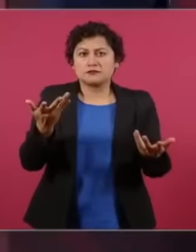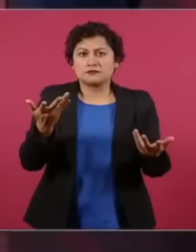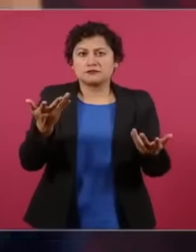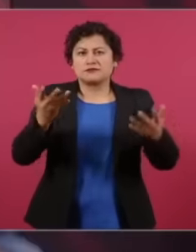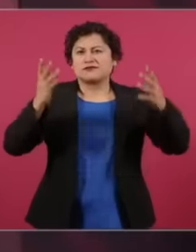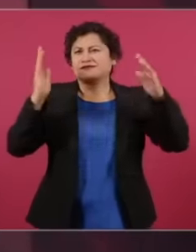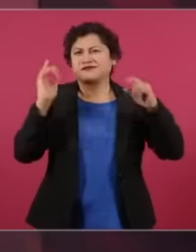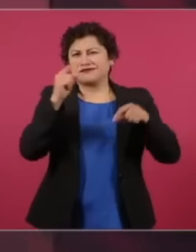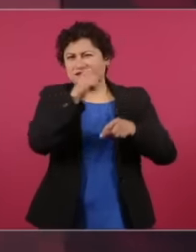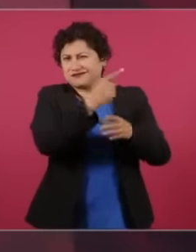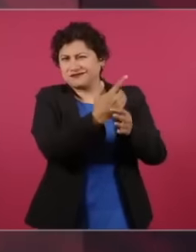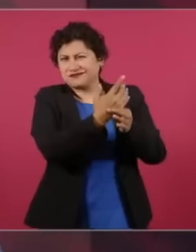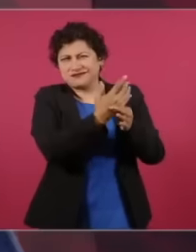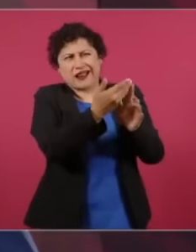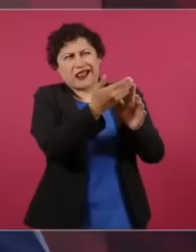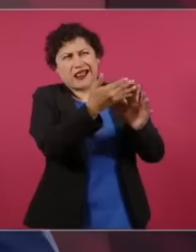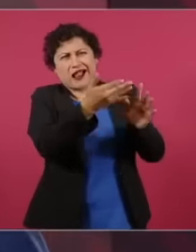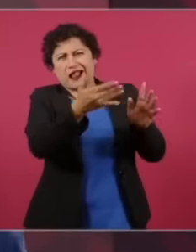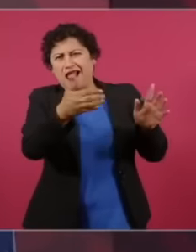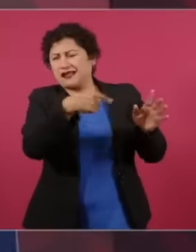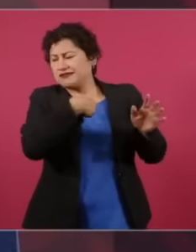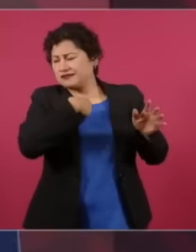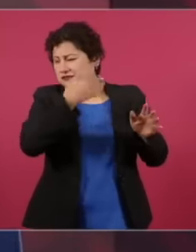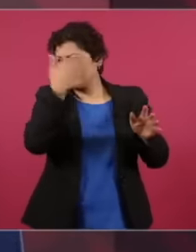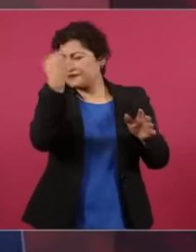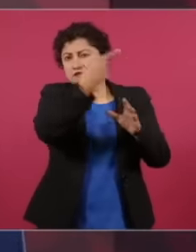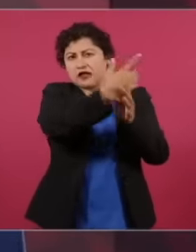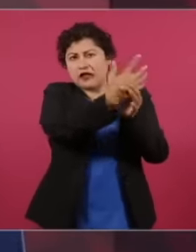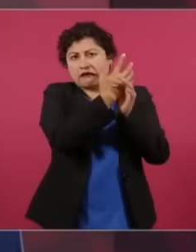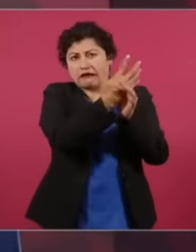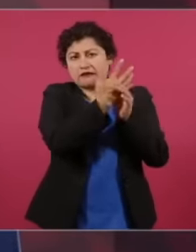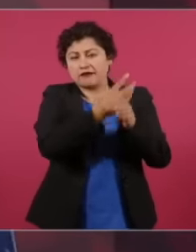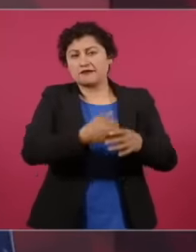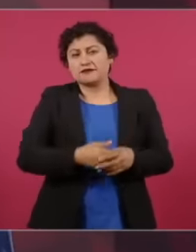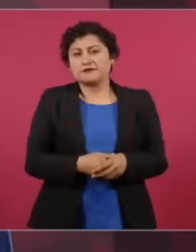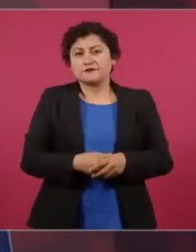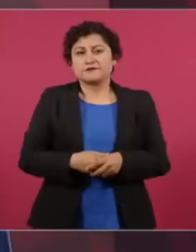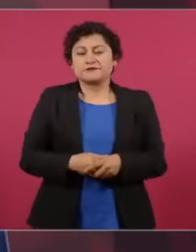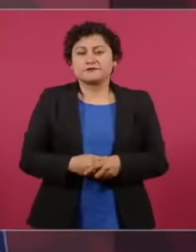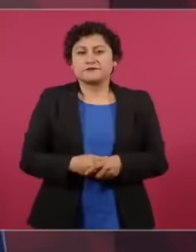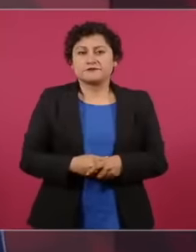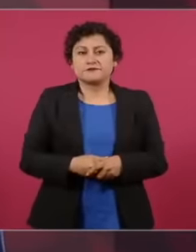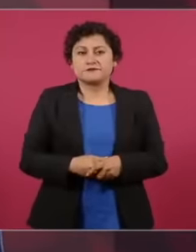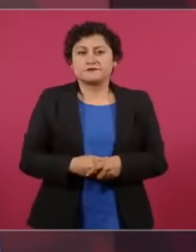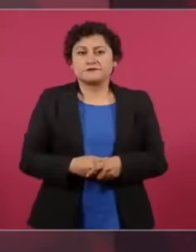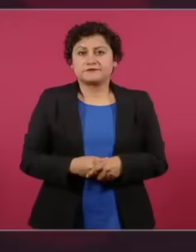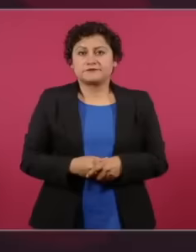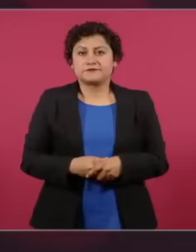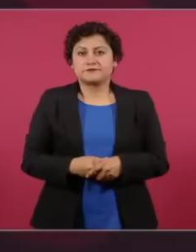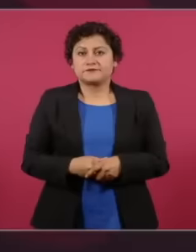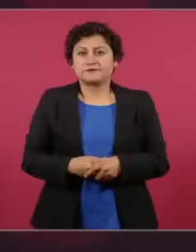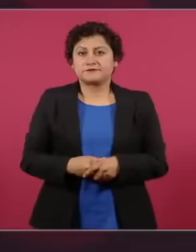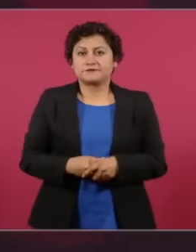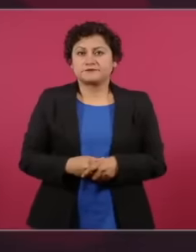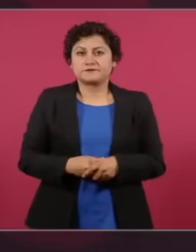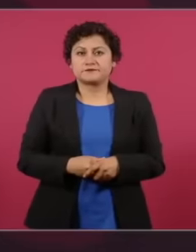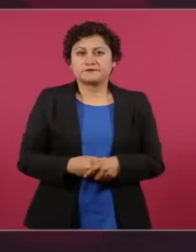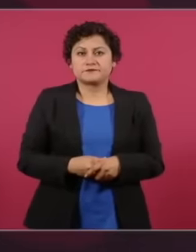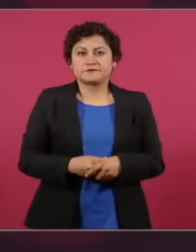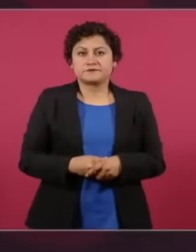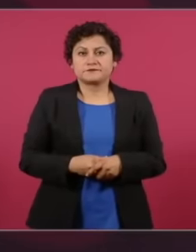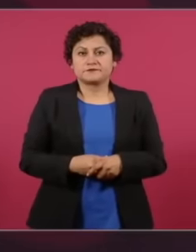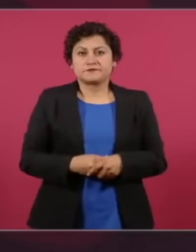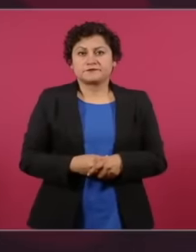they were deceived by